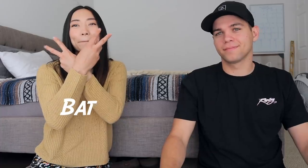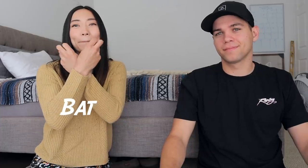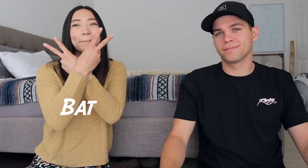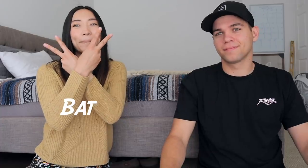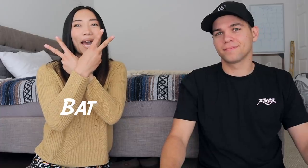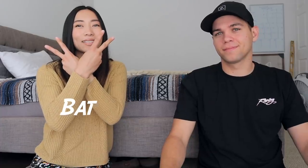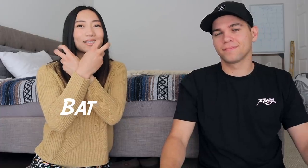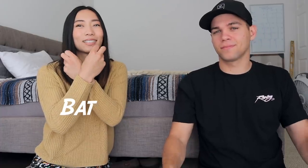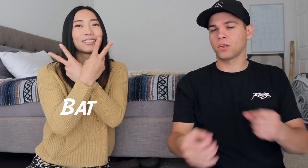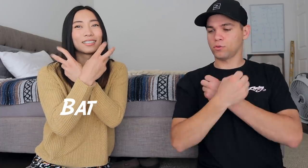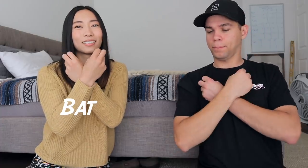Bat